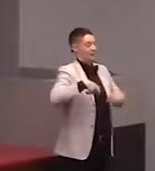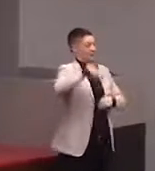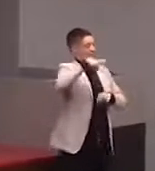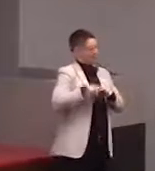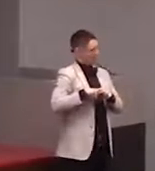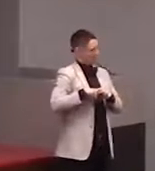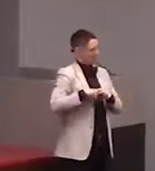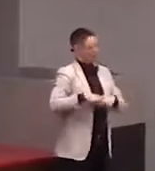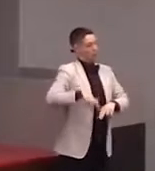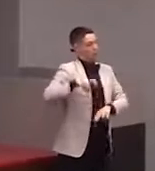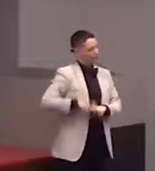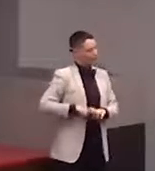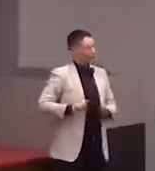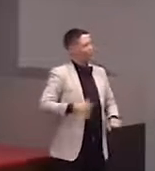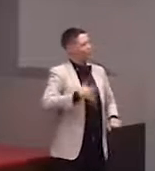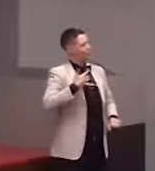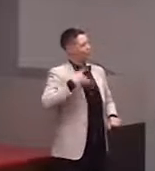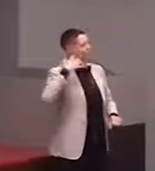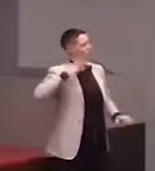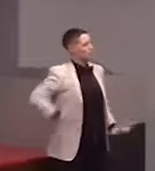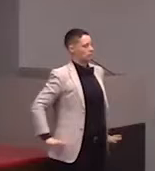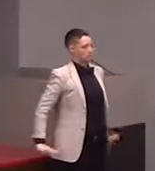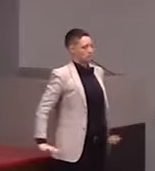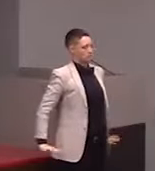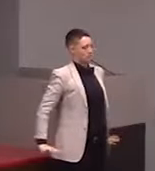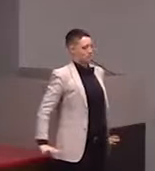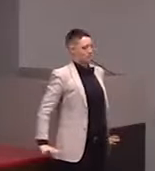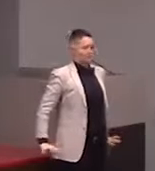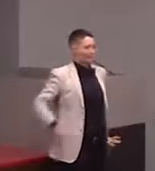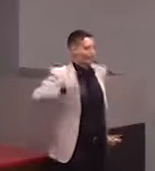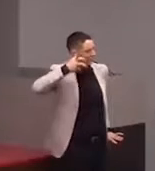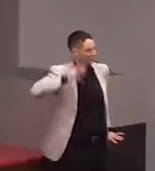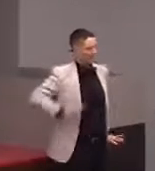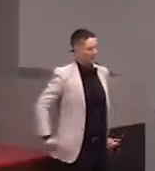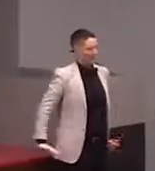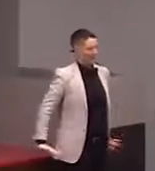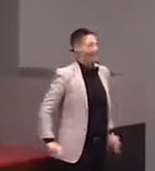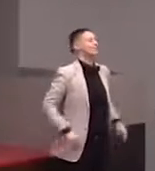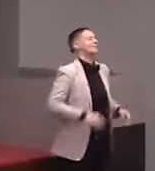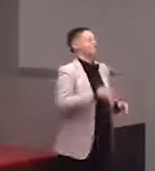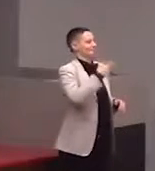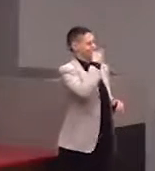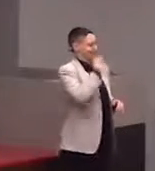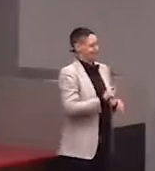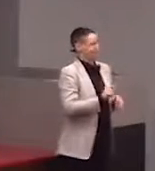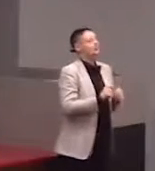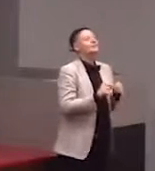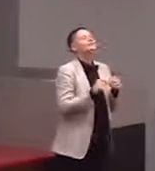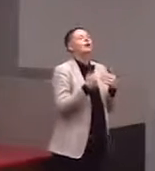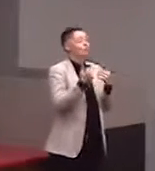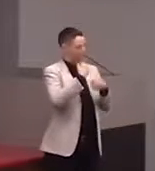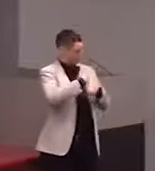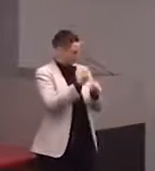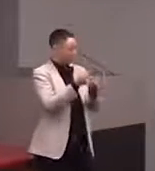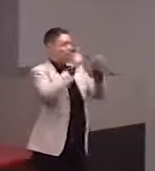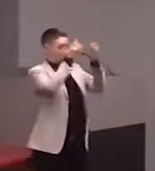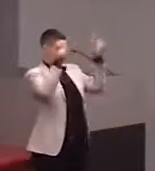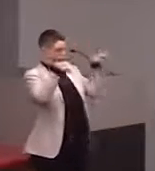It was, like, really cool. And one of the things they had, they had us do the signage for the whole exhibit and also for this...